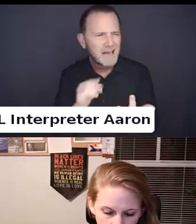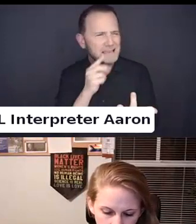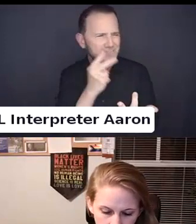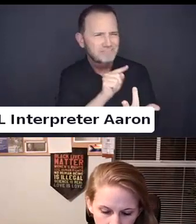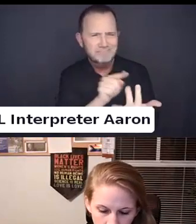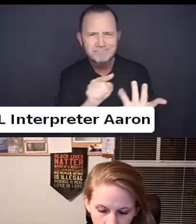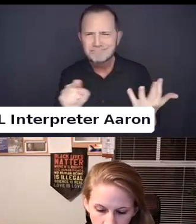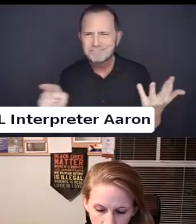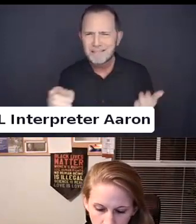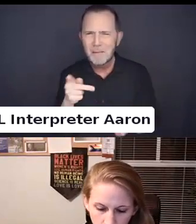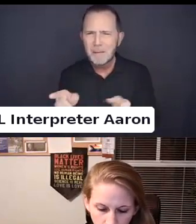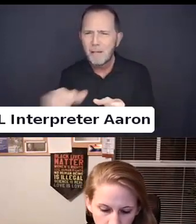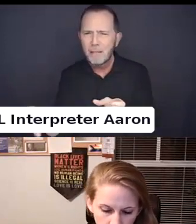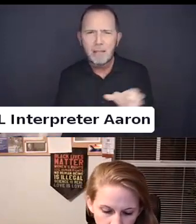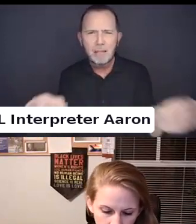silos that we create for ourselves.